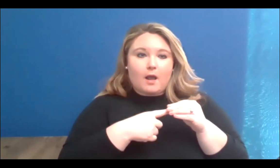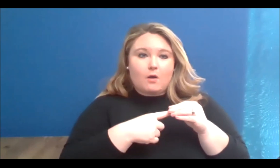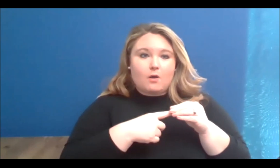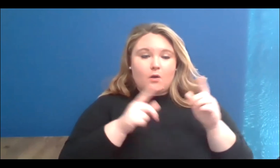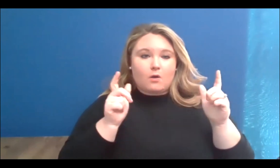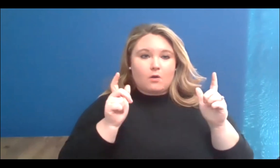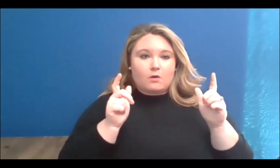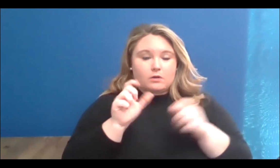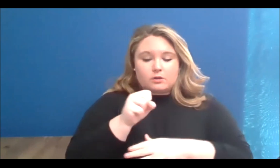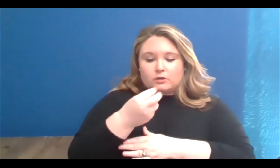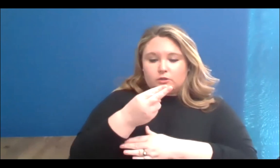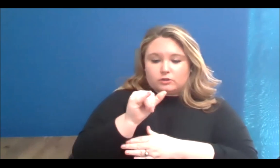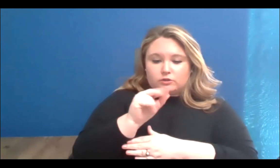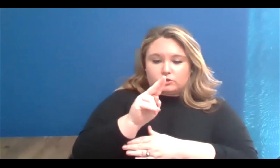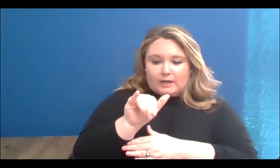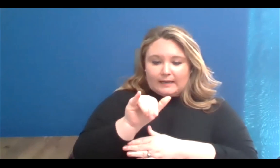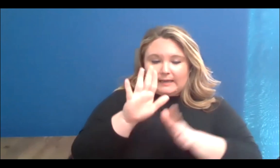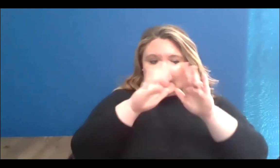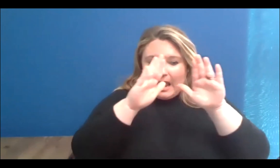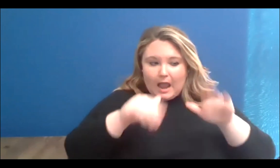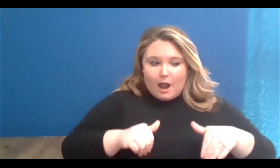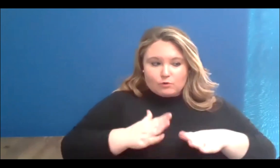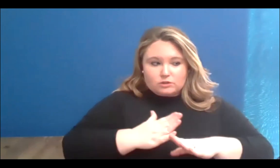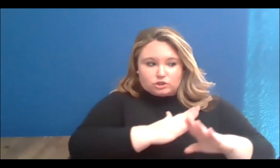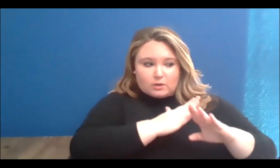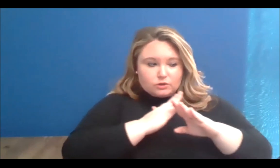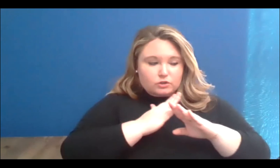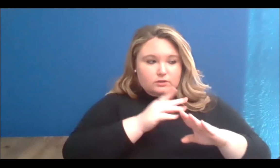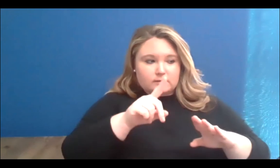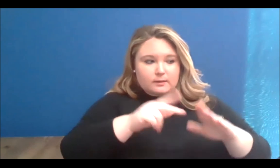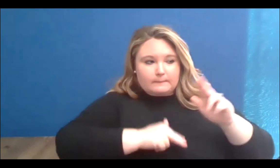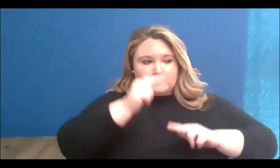or Michael has been building in Tkaronto that has been targeted by the city,